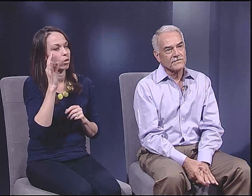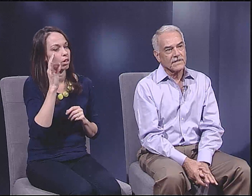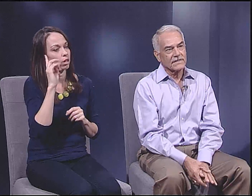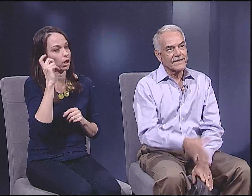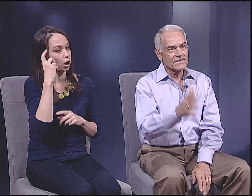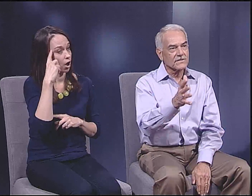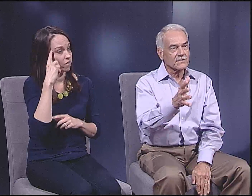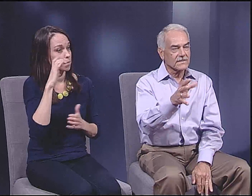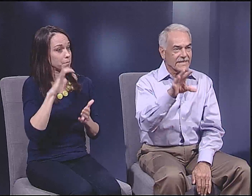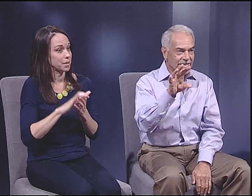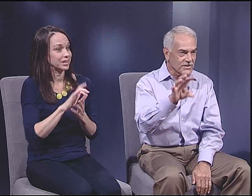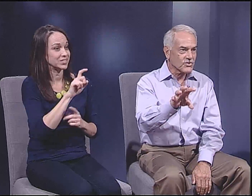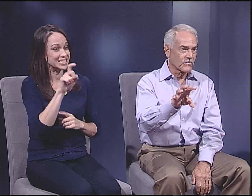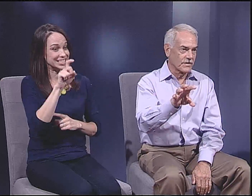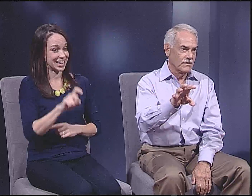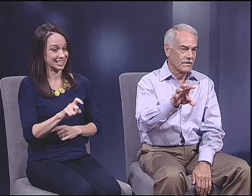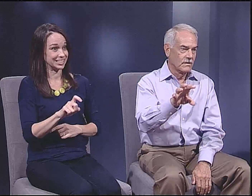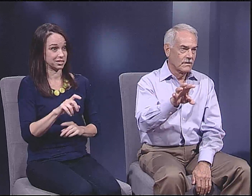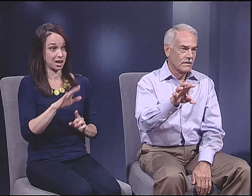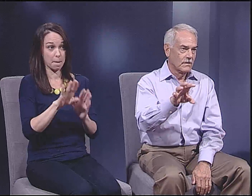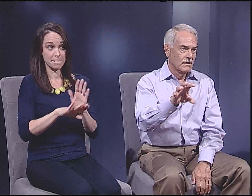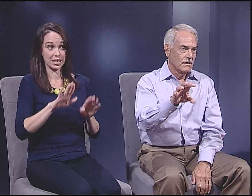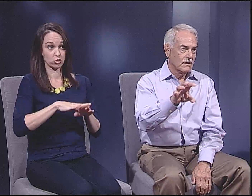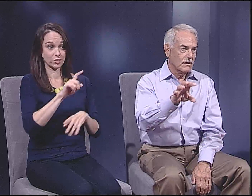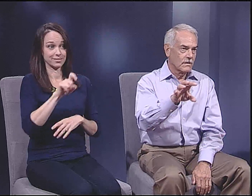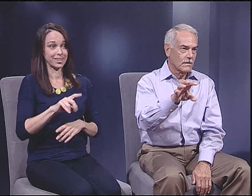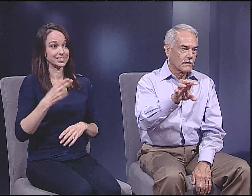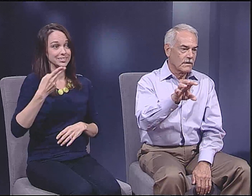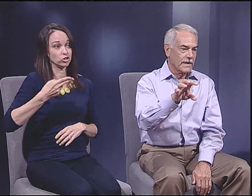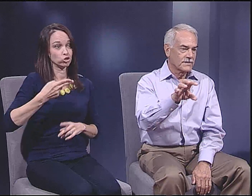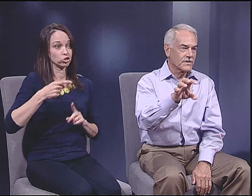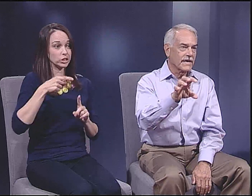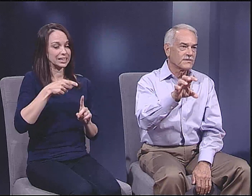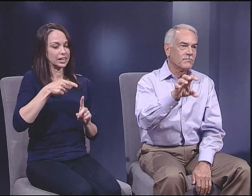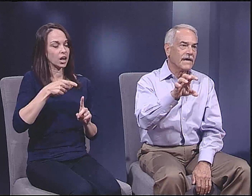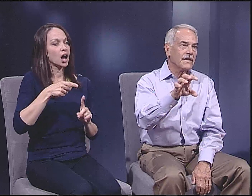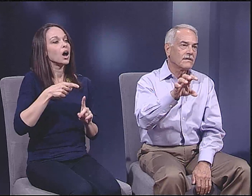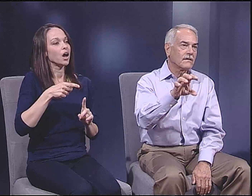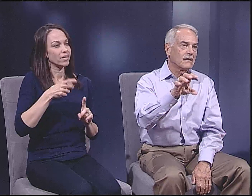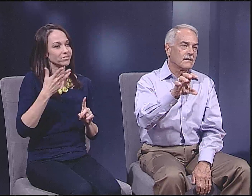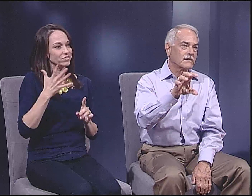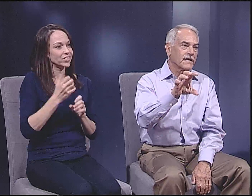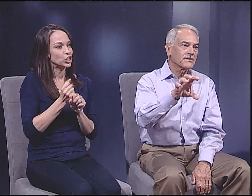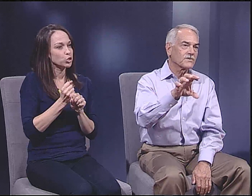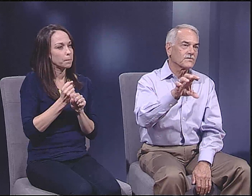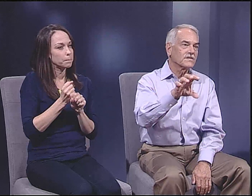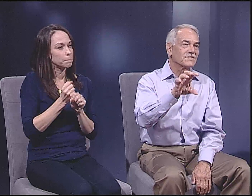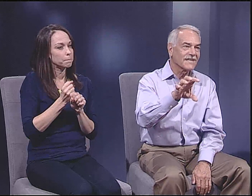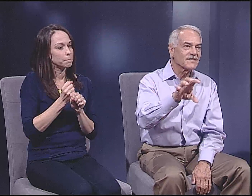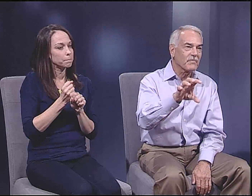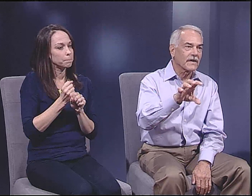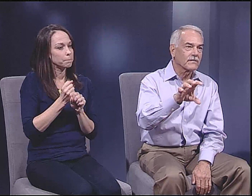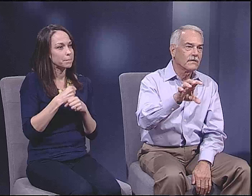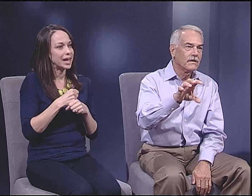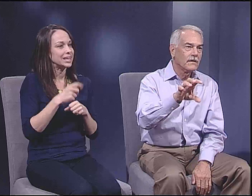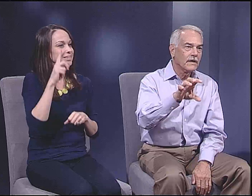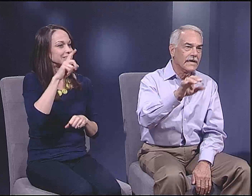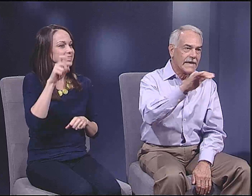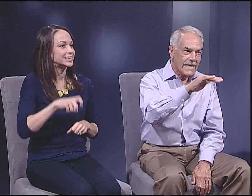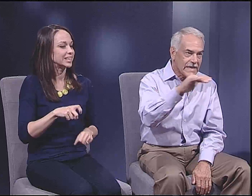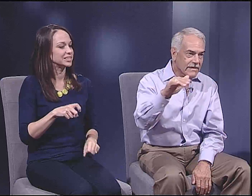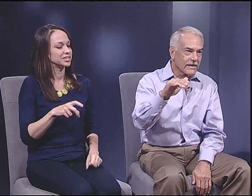that Texas' history has made Texas suspect in anything